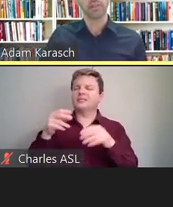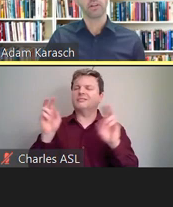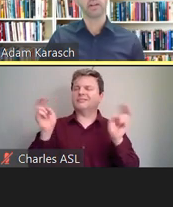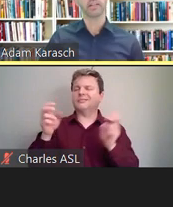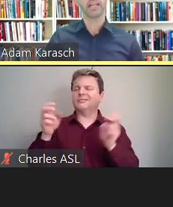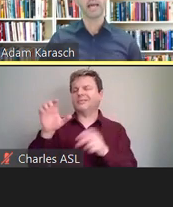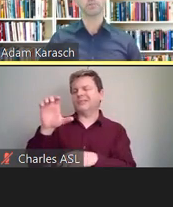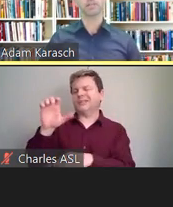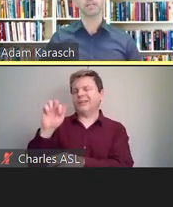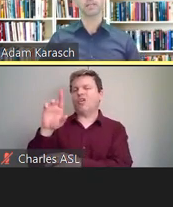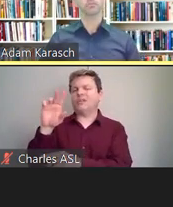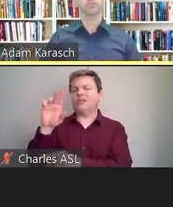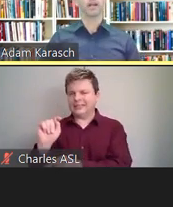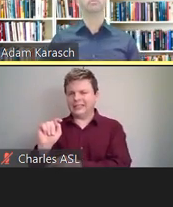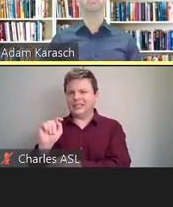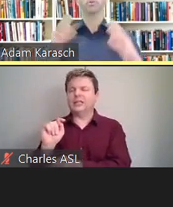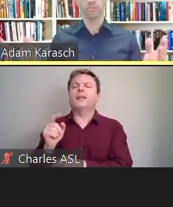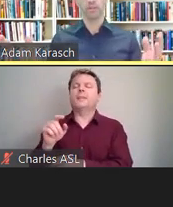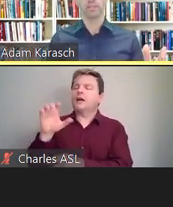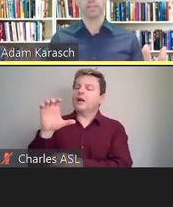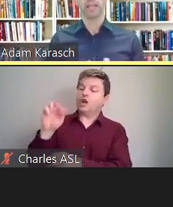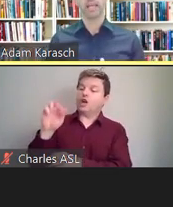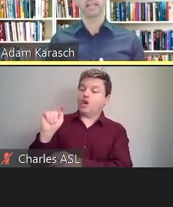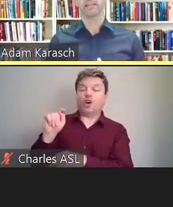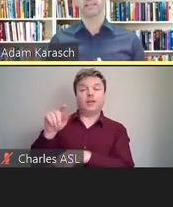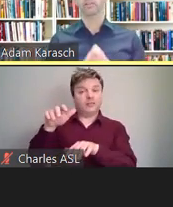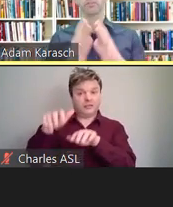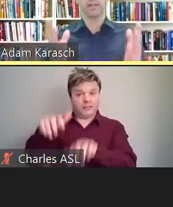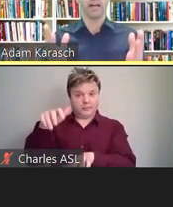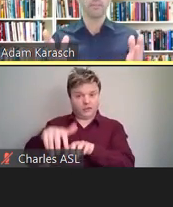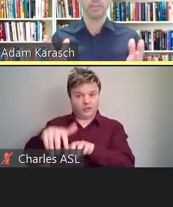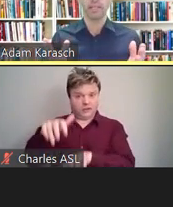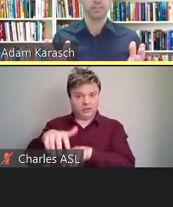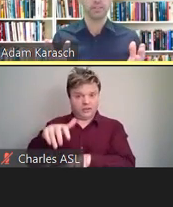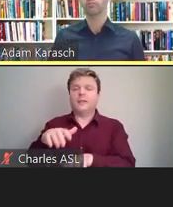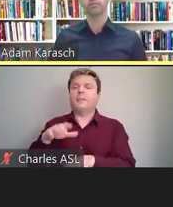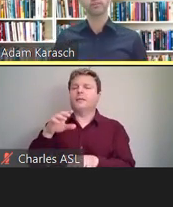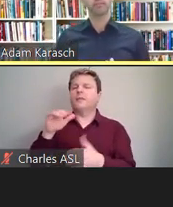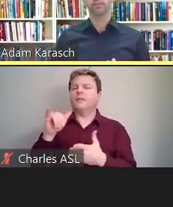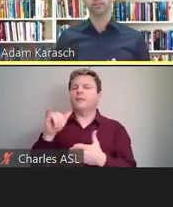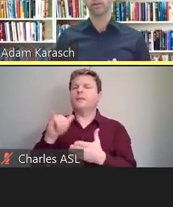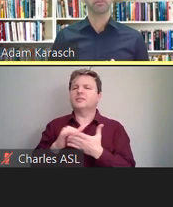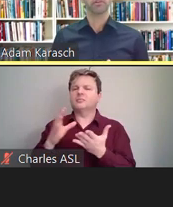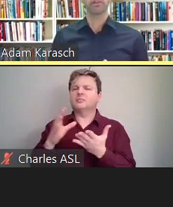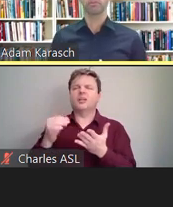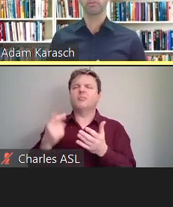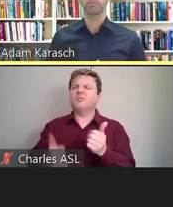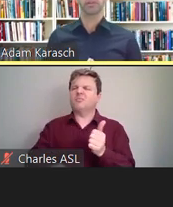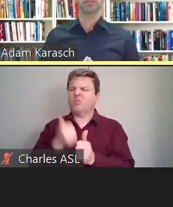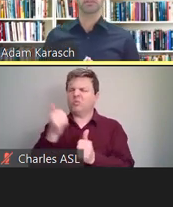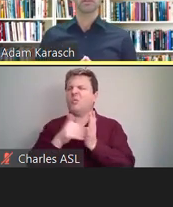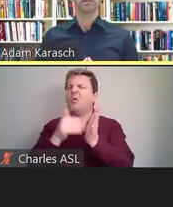CART captioning is perhaps the most ubiquitous and inclusive accommodation for the Deaf and the hard of hearing communities